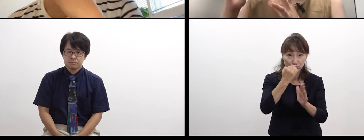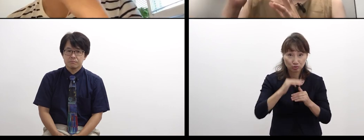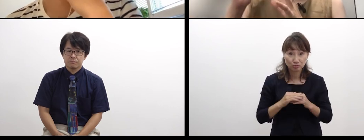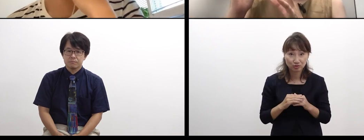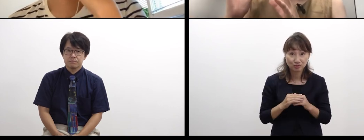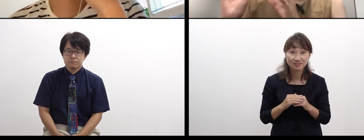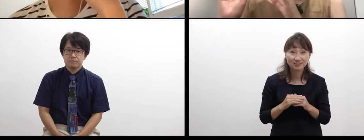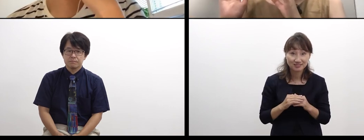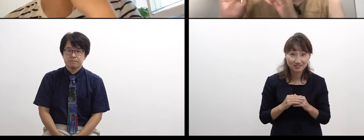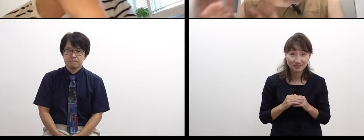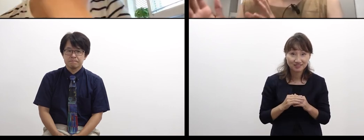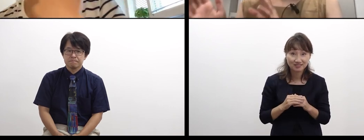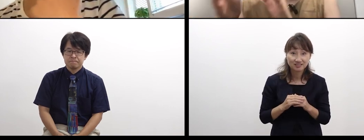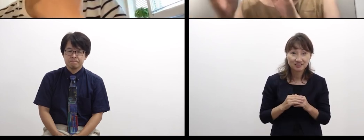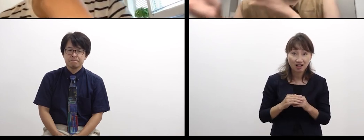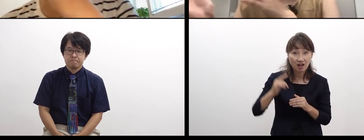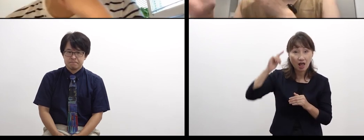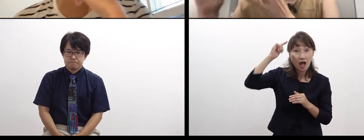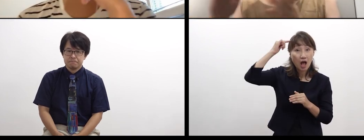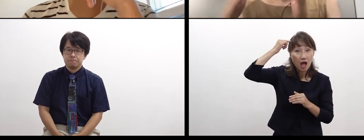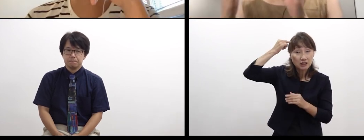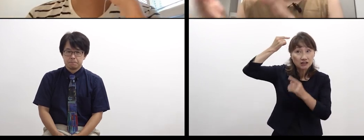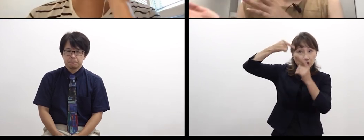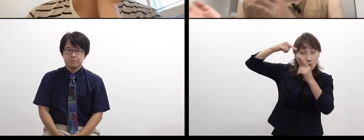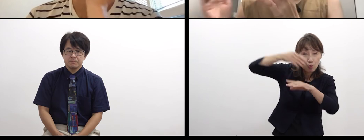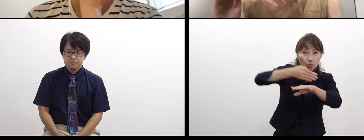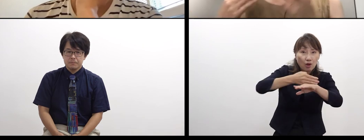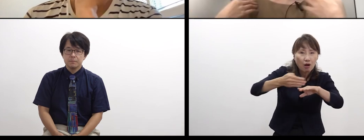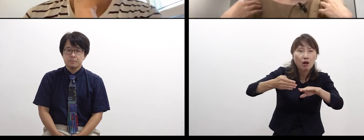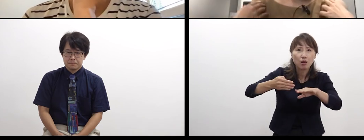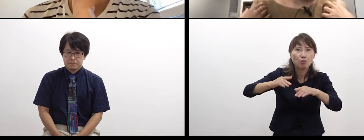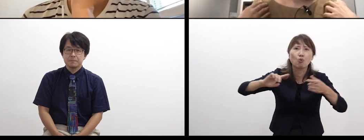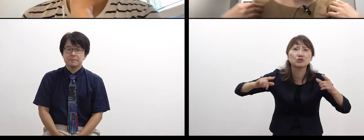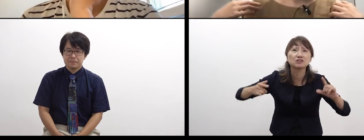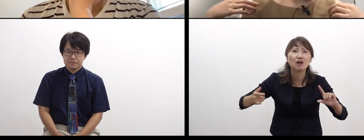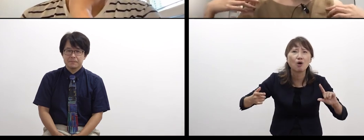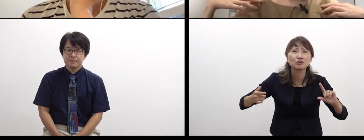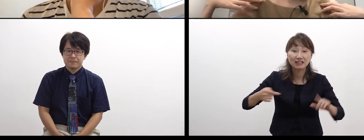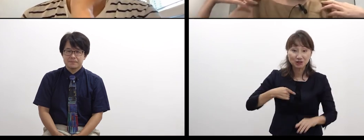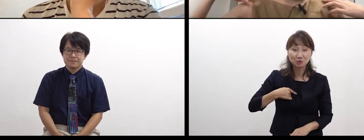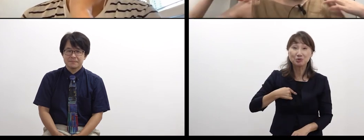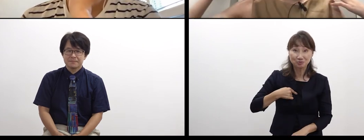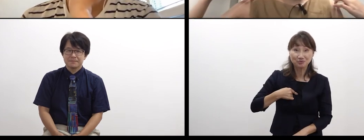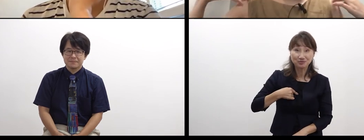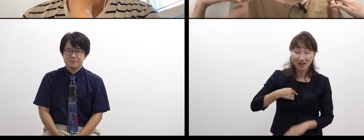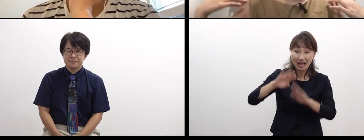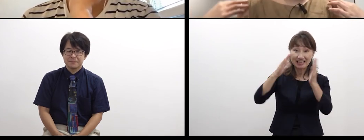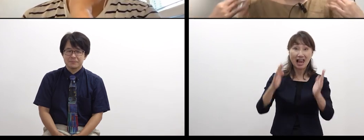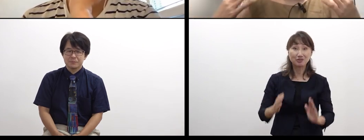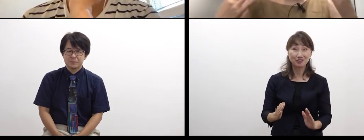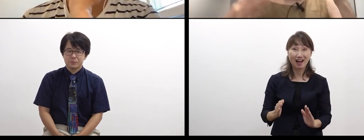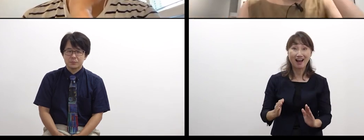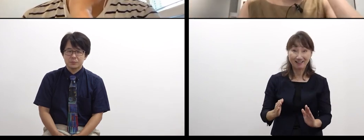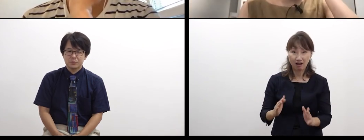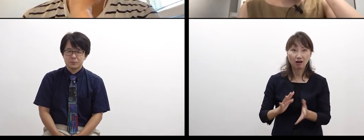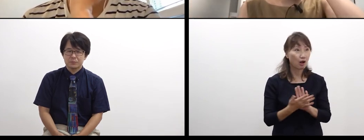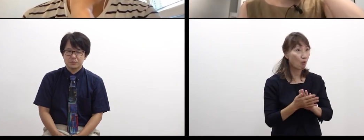also changes a lot, and so does my character. It’s like bilingual people often say